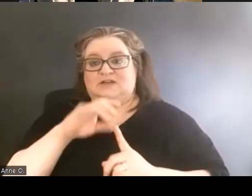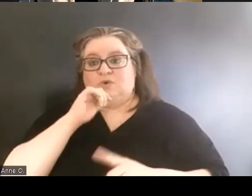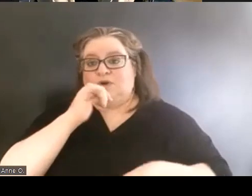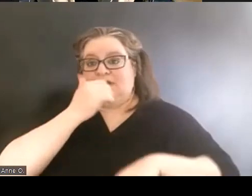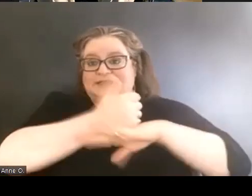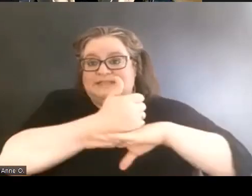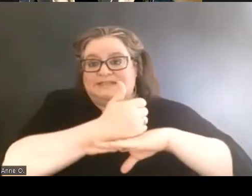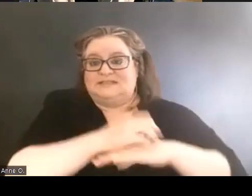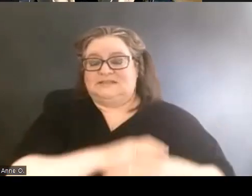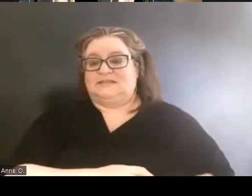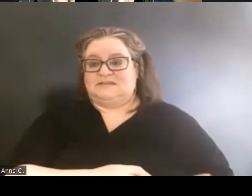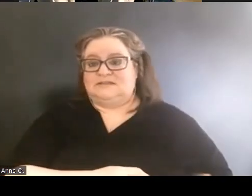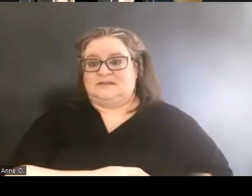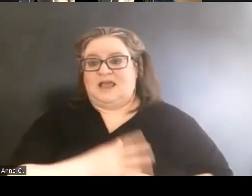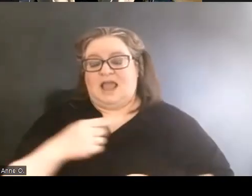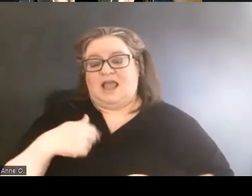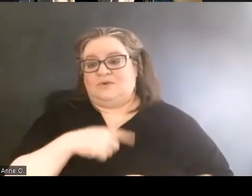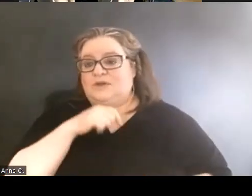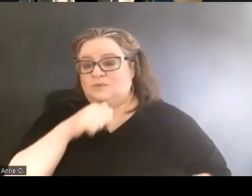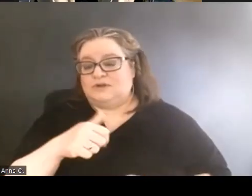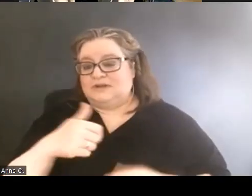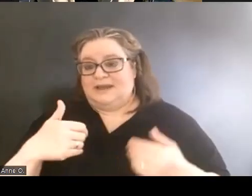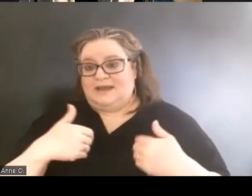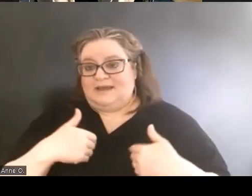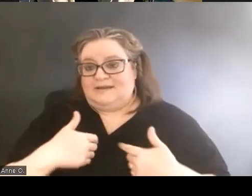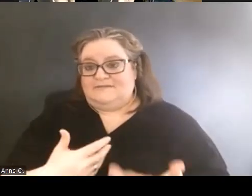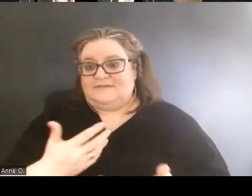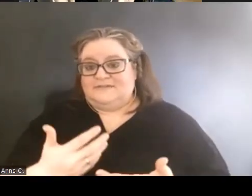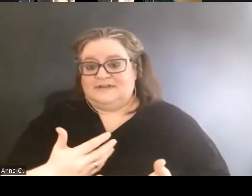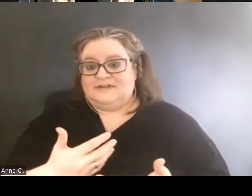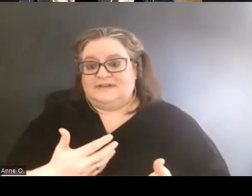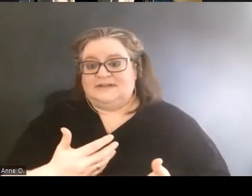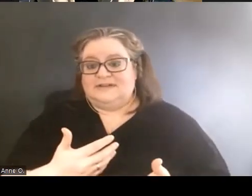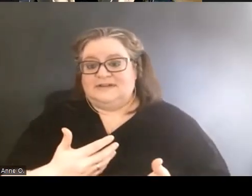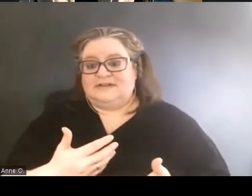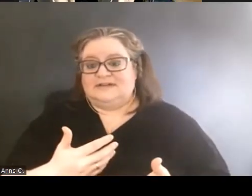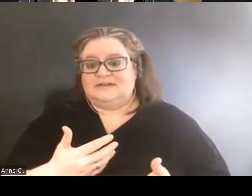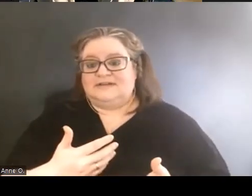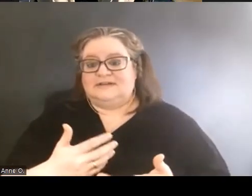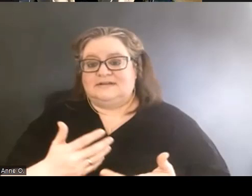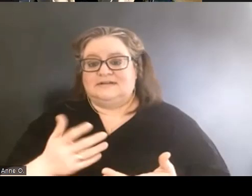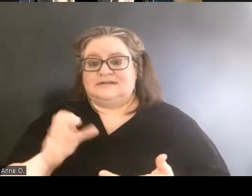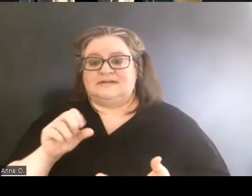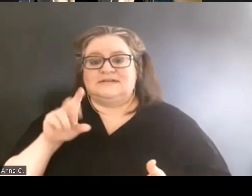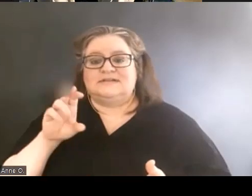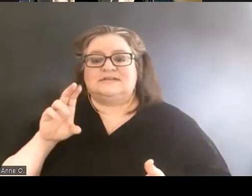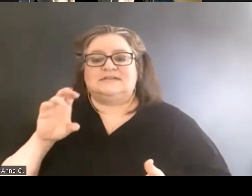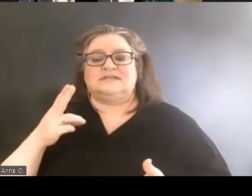and we wouldn't have such important spaces on campus